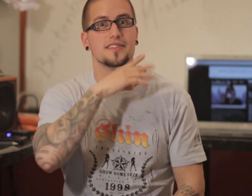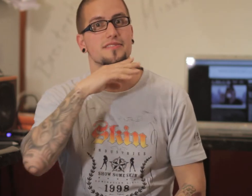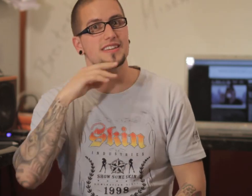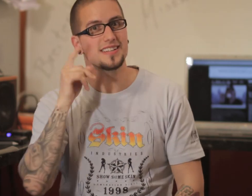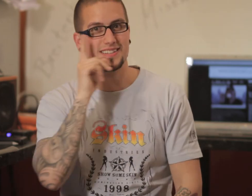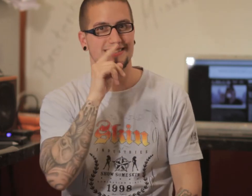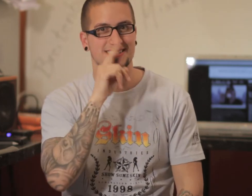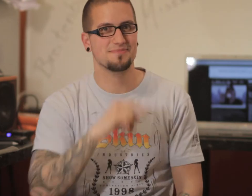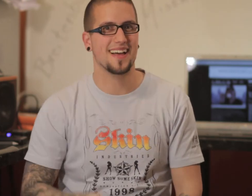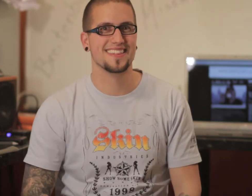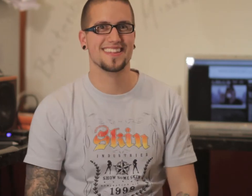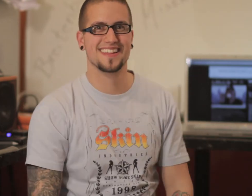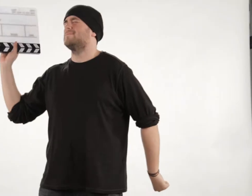Have fun!